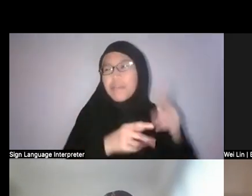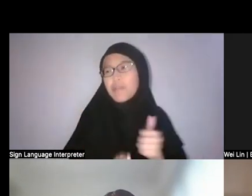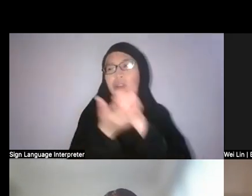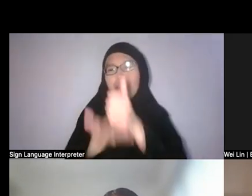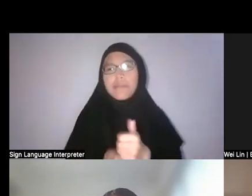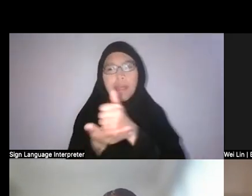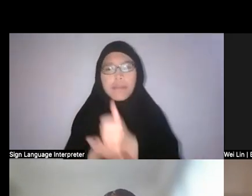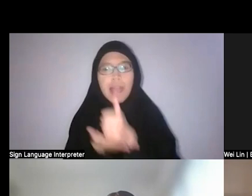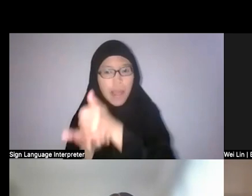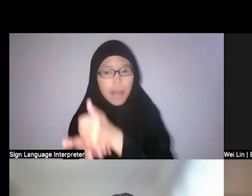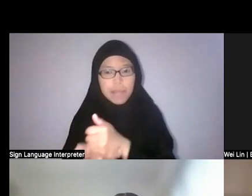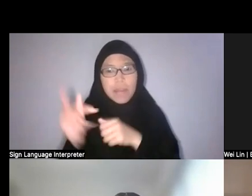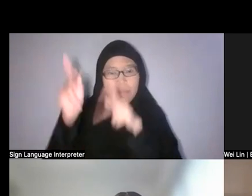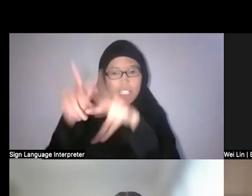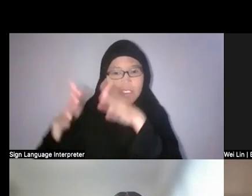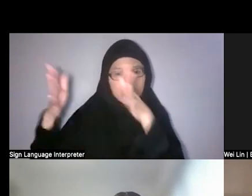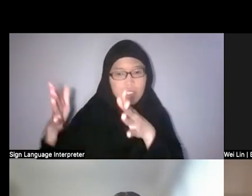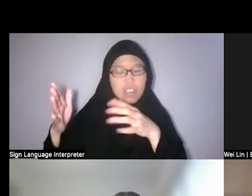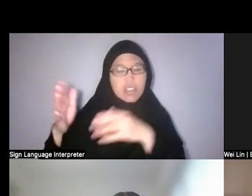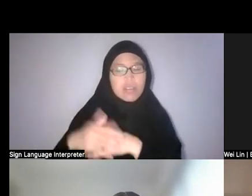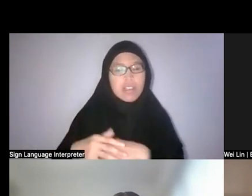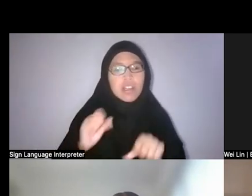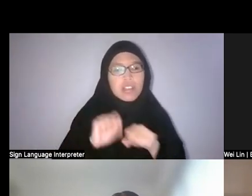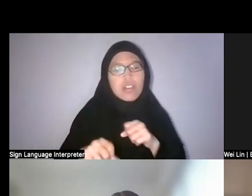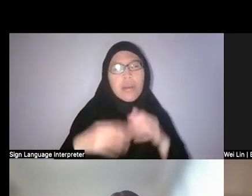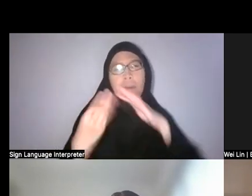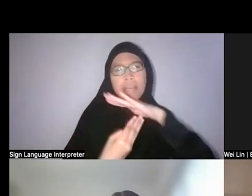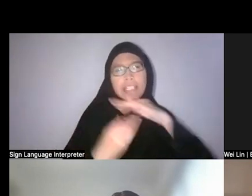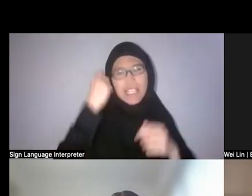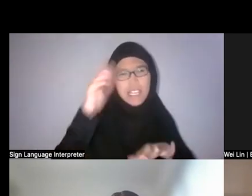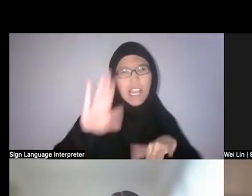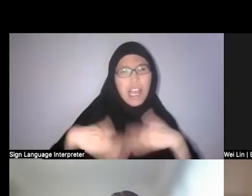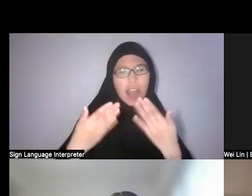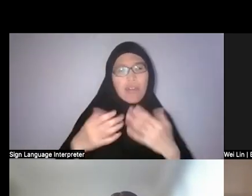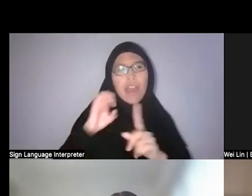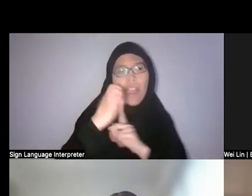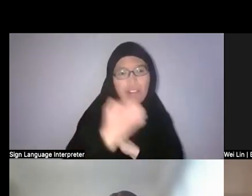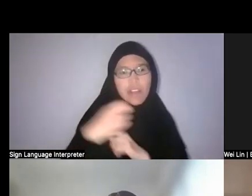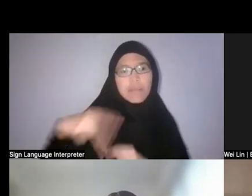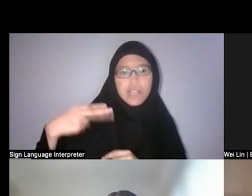So I think a basic understanding of how environmental history is crafted